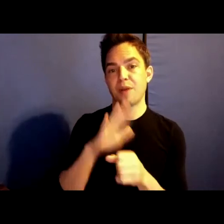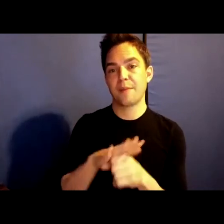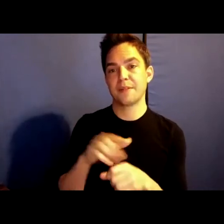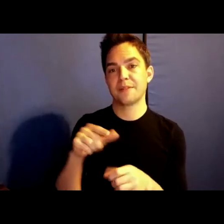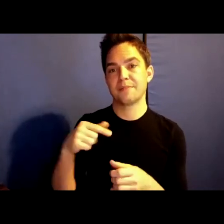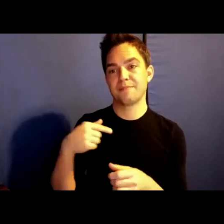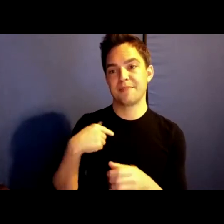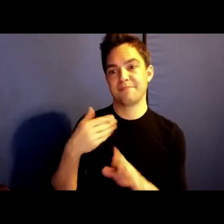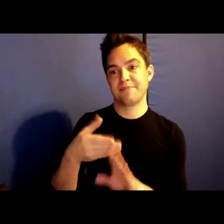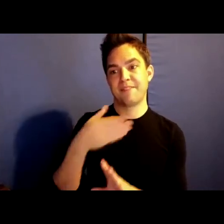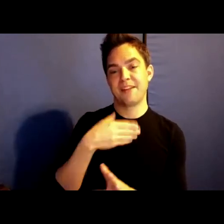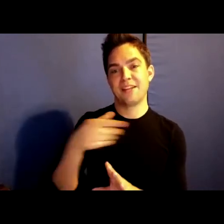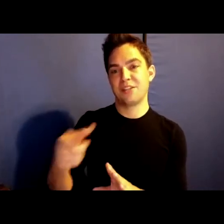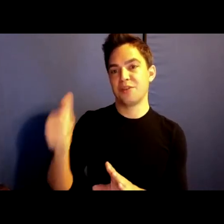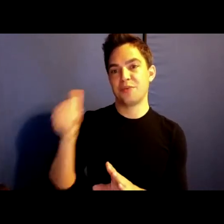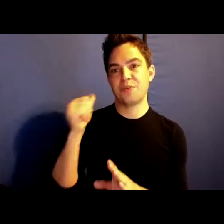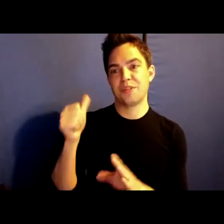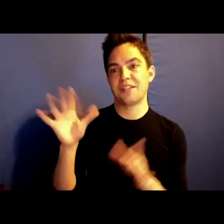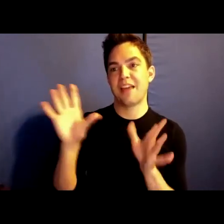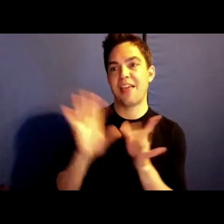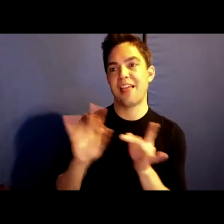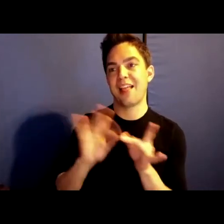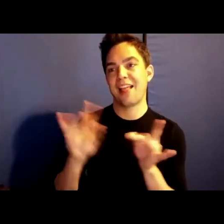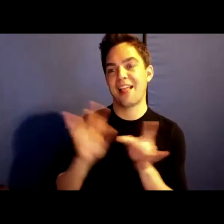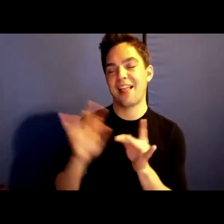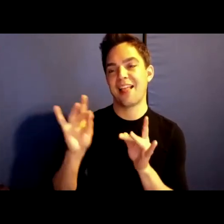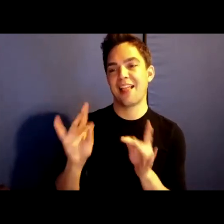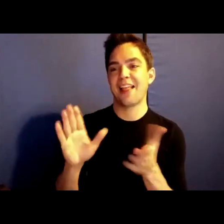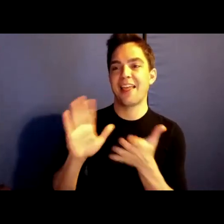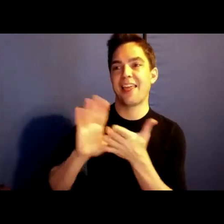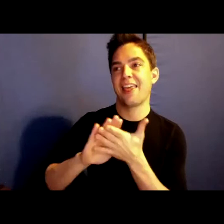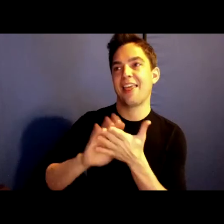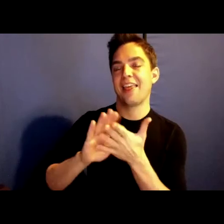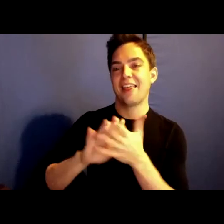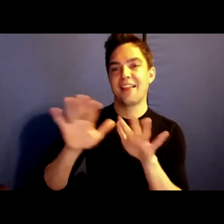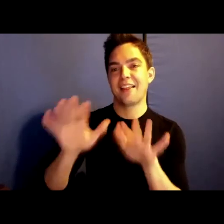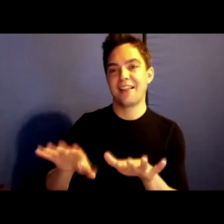you weren't gonna gush. And then you gushed and almost made me cry.